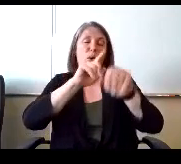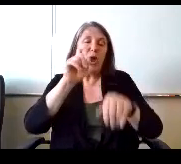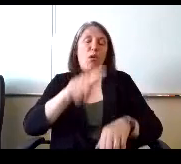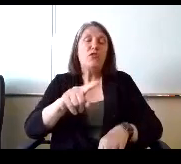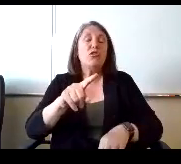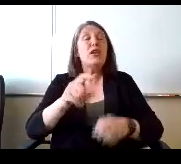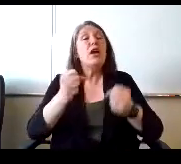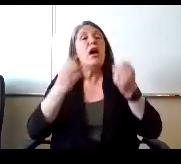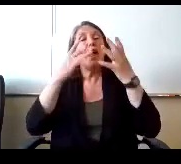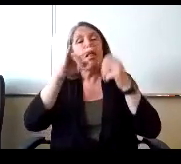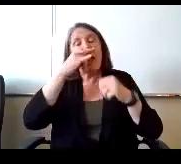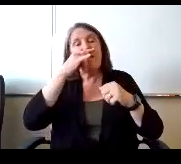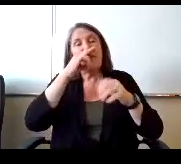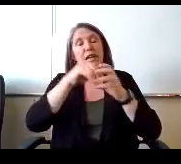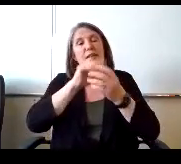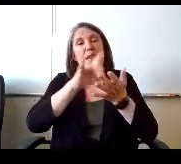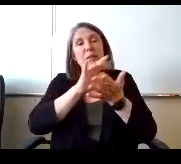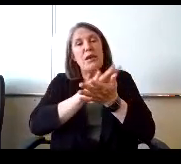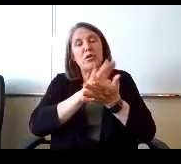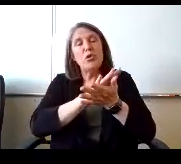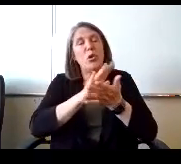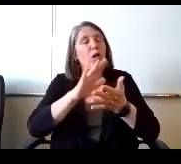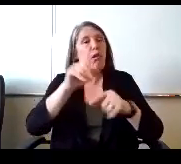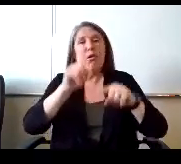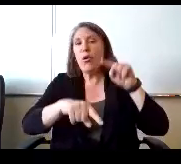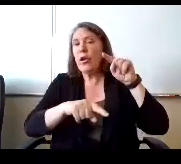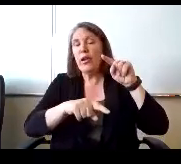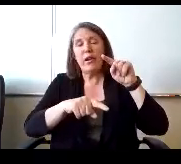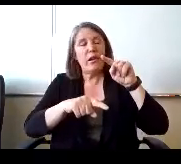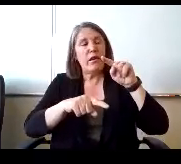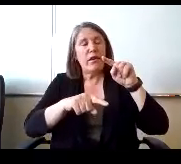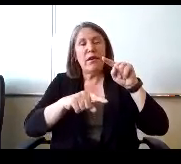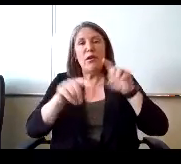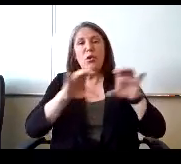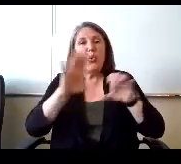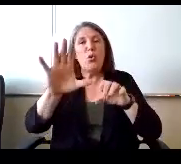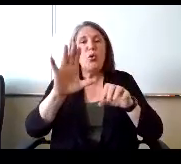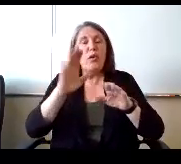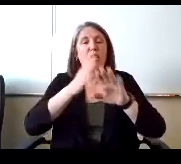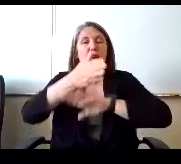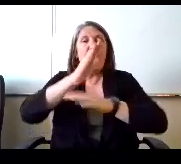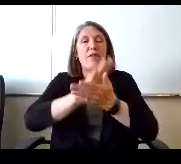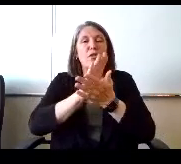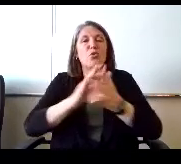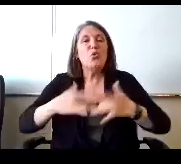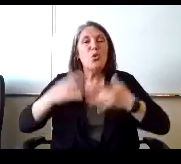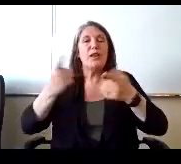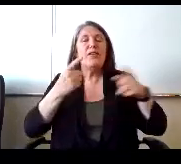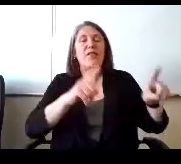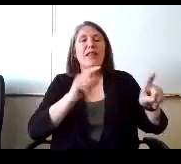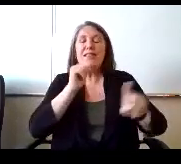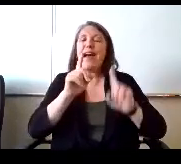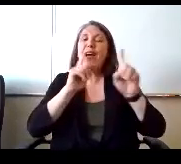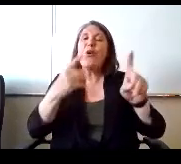Well is you know a lot of kids in the middle school were not able to do their after school events.